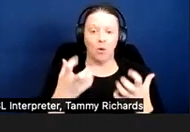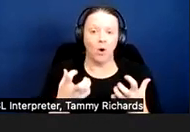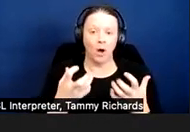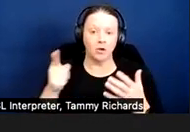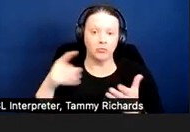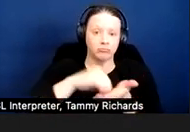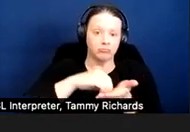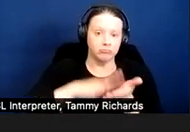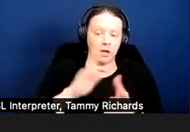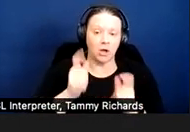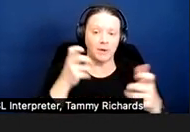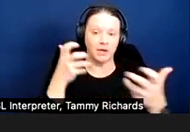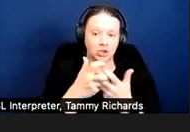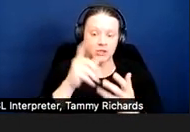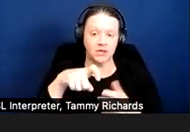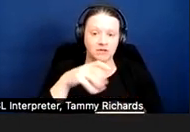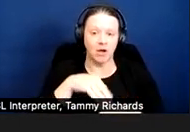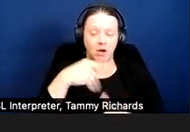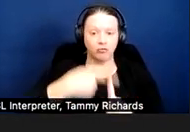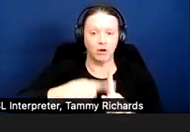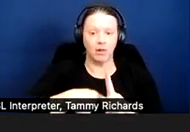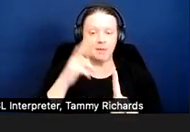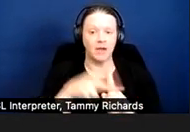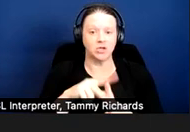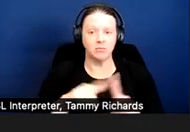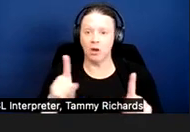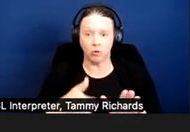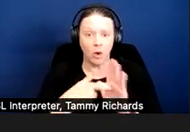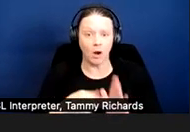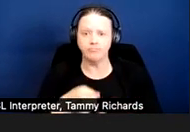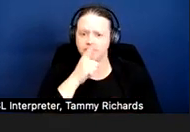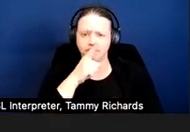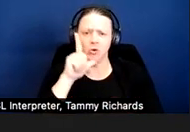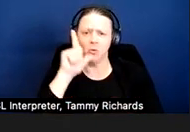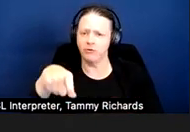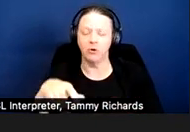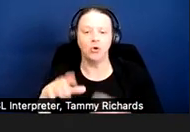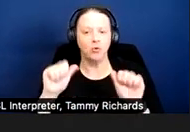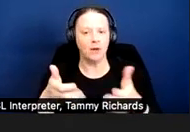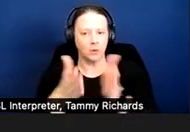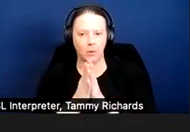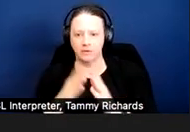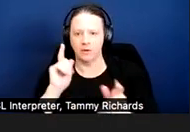Again, the general rule is you can request accommodations at any time during the tenancy.